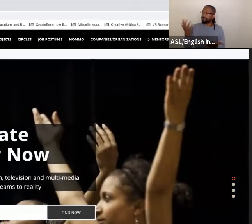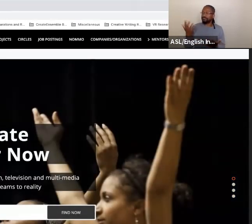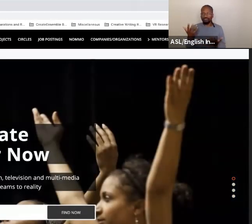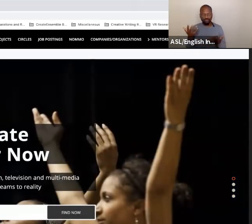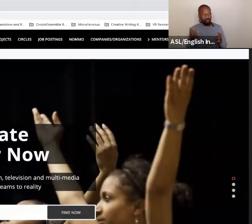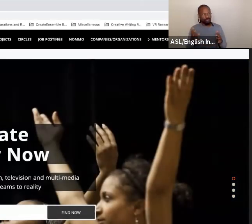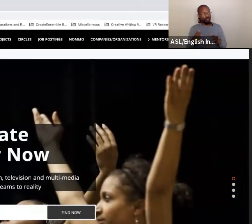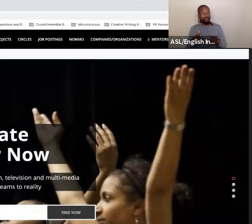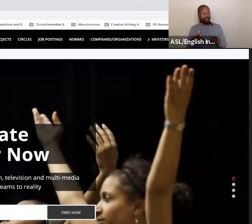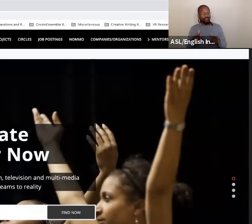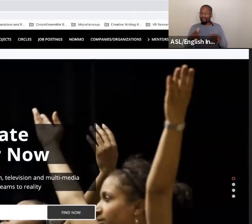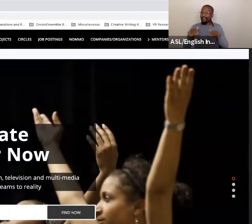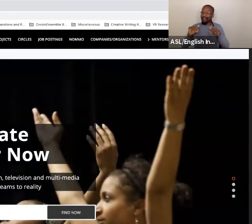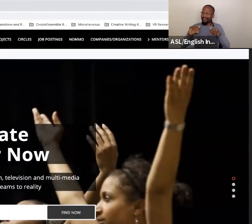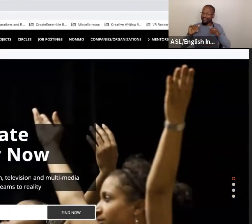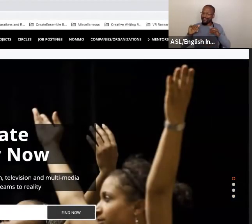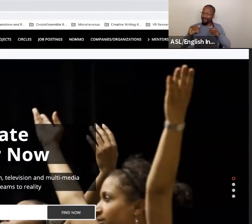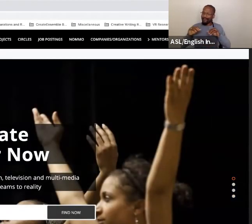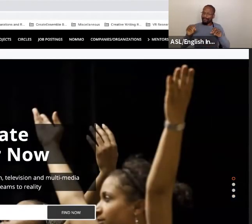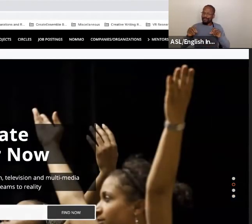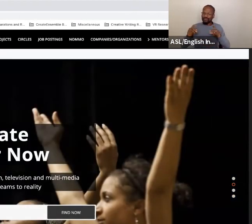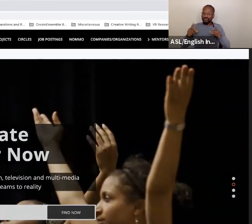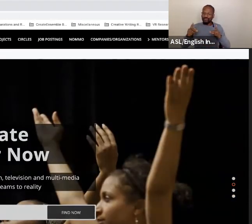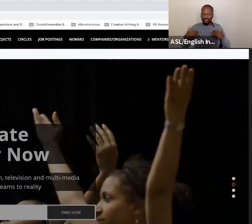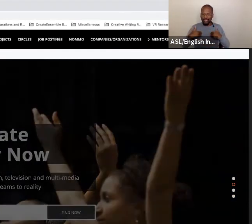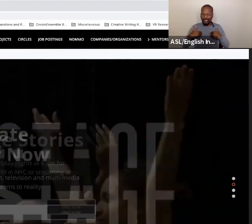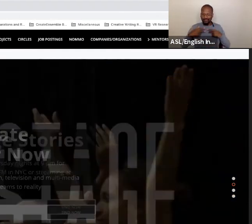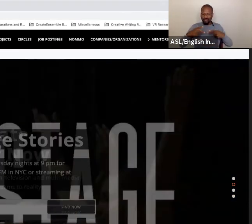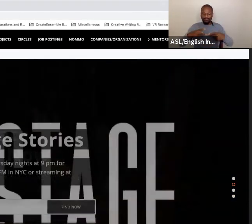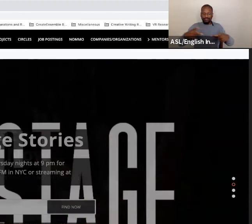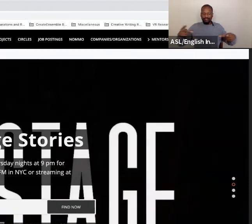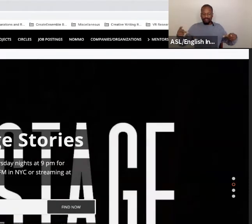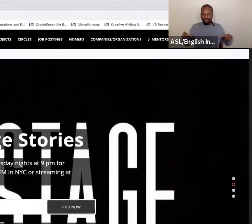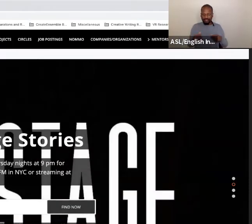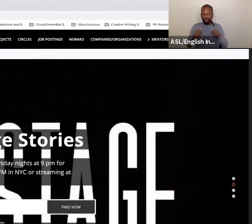what we're capable of doing as artists and also as scholars.